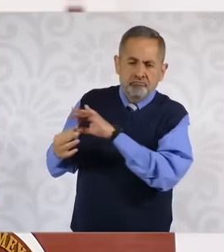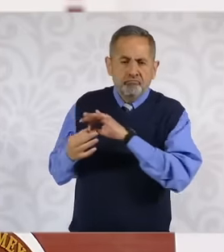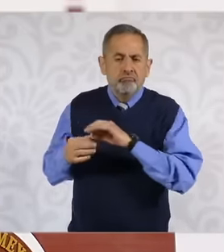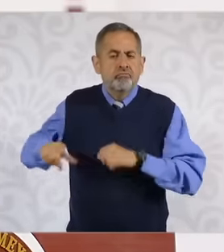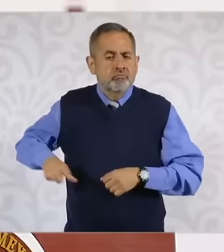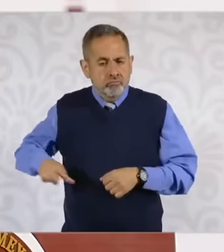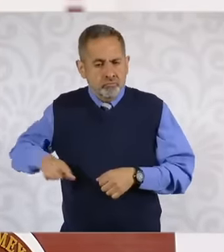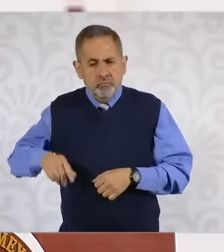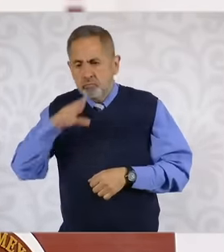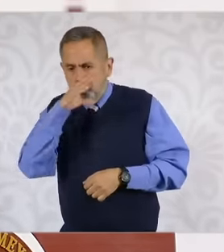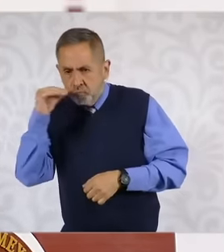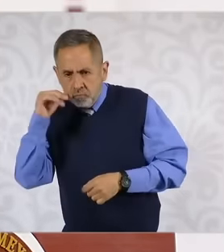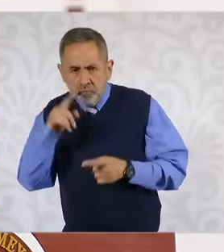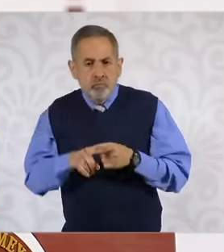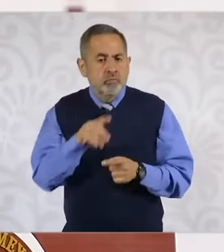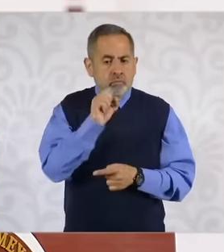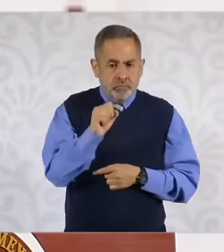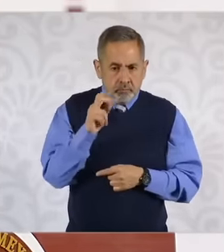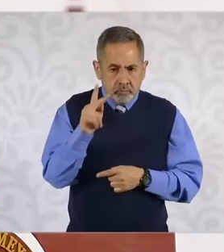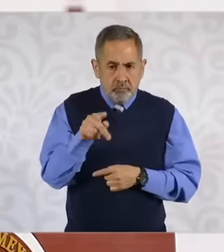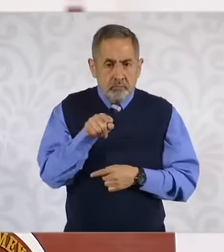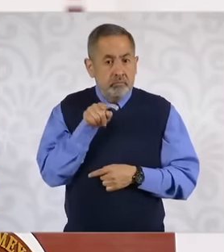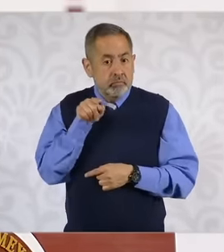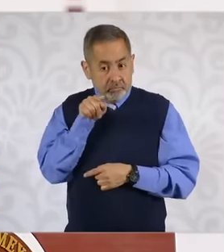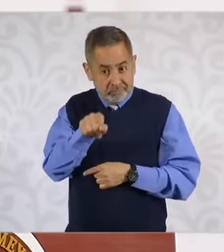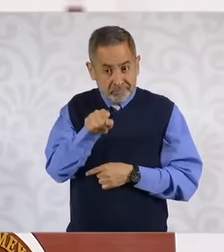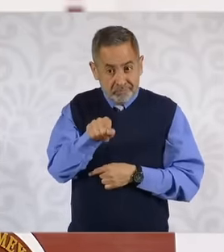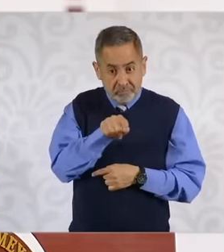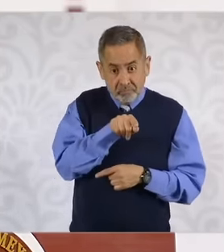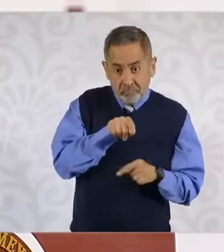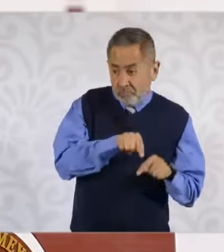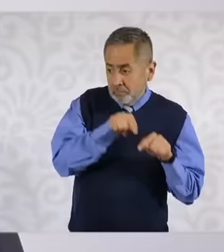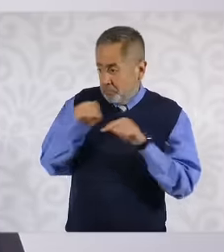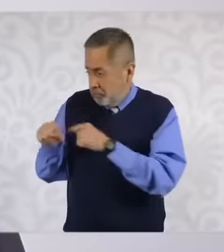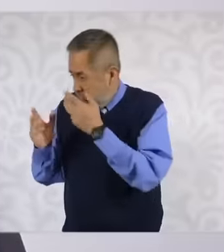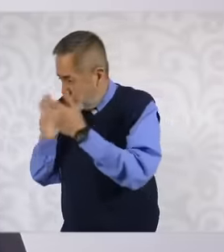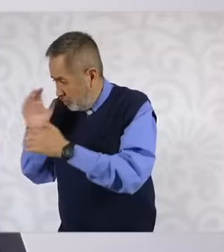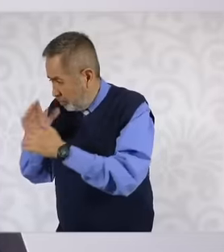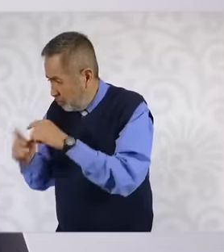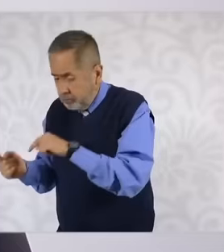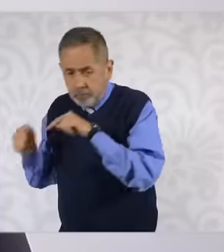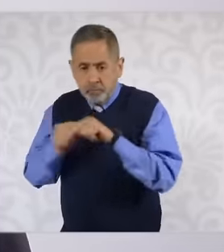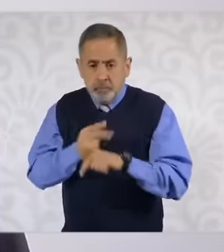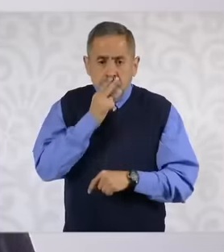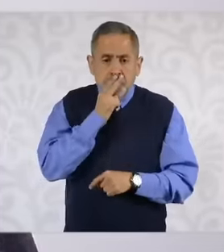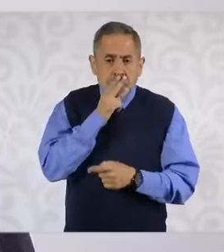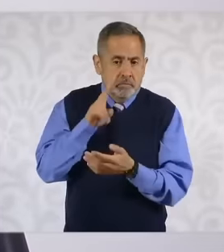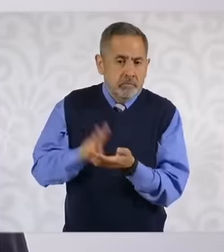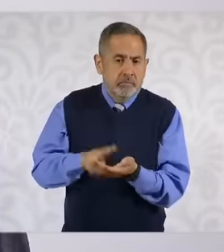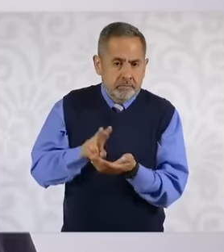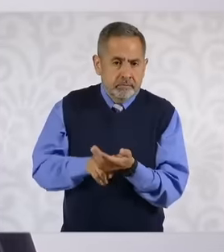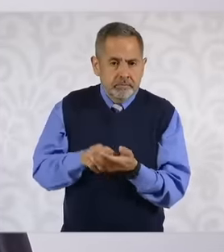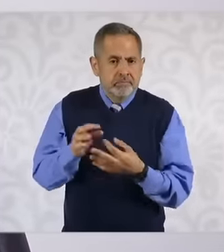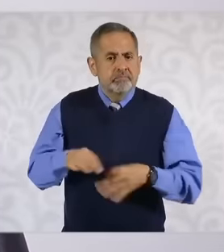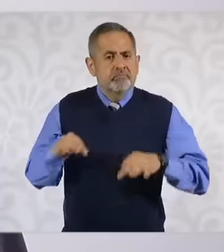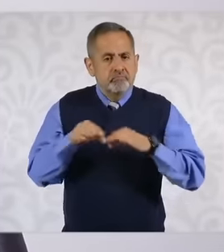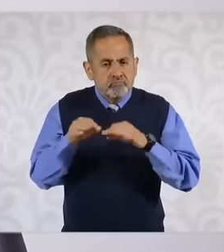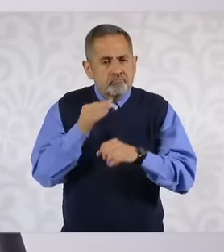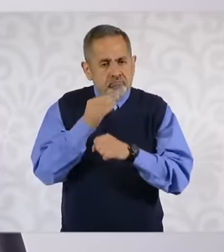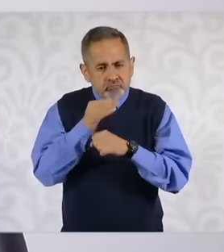of Public Education and those doctors are highly valued So we are working there